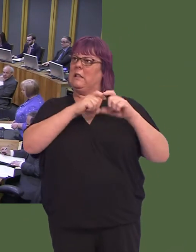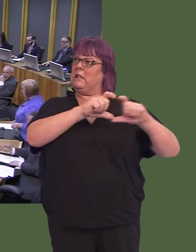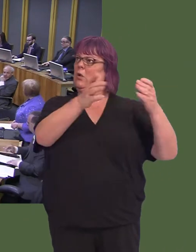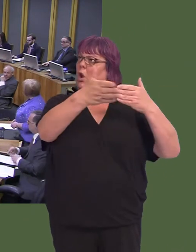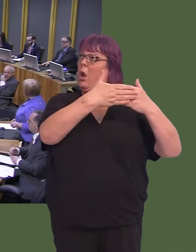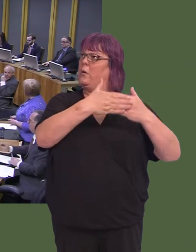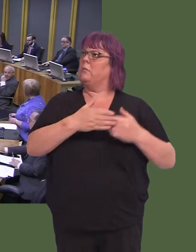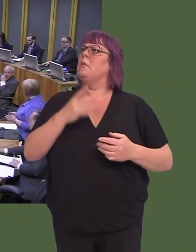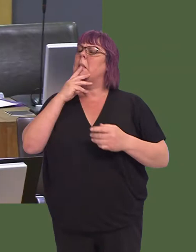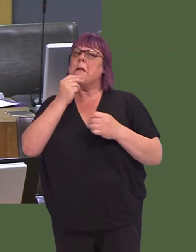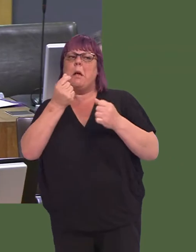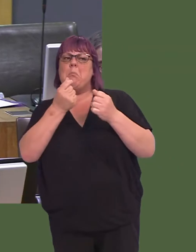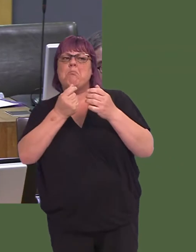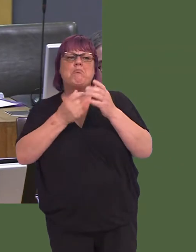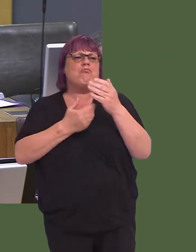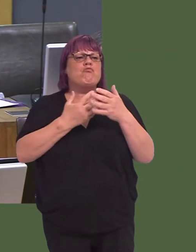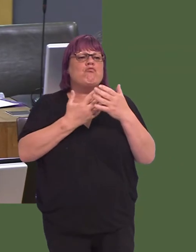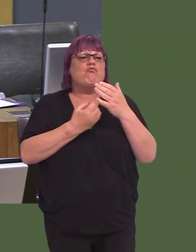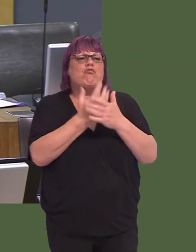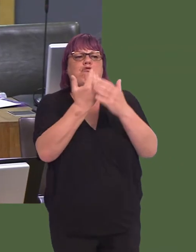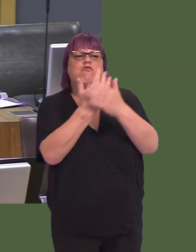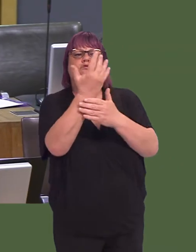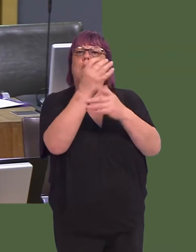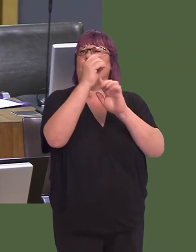While there are some regeneration projects around the castle, I'm wondering whether you